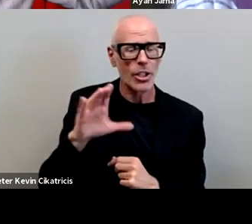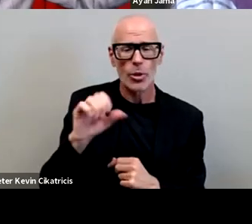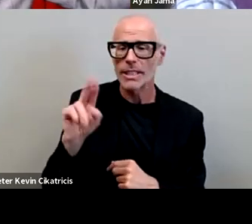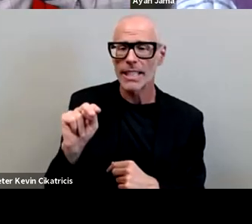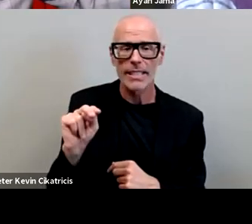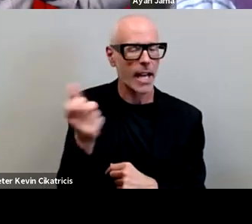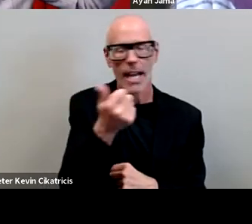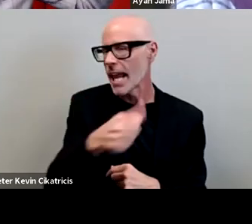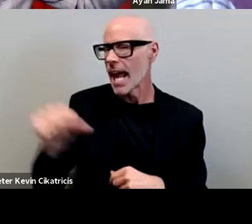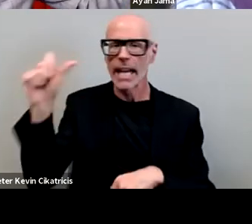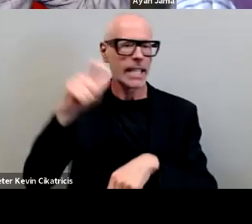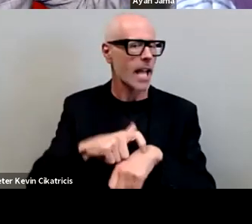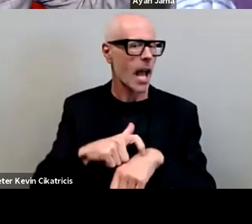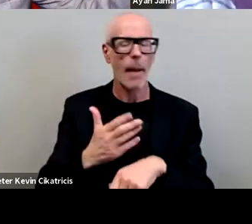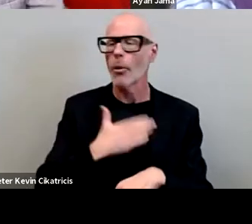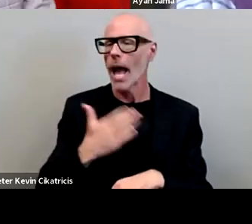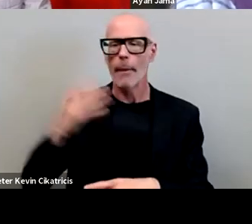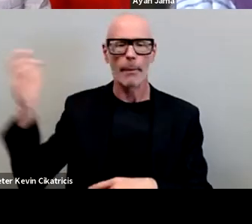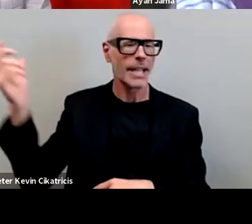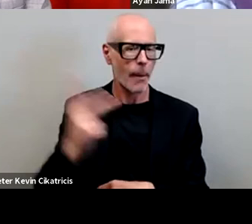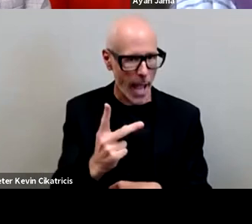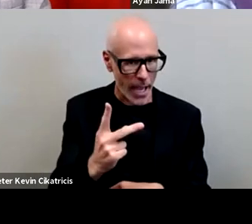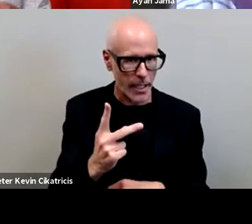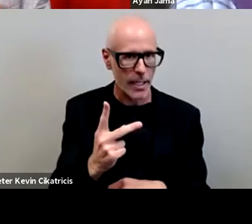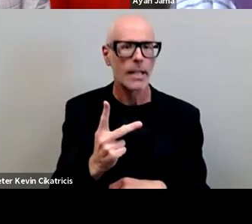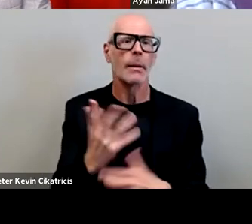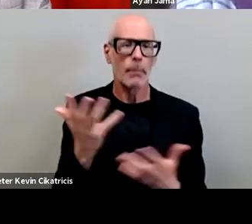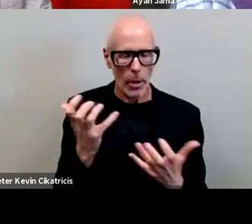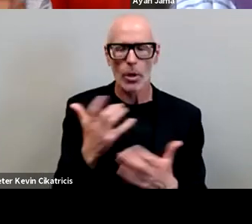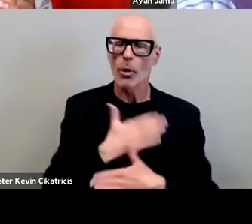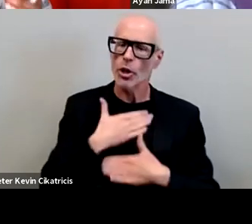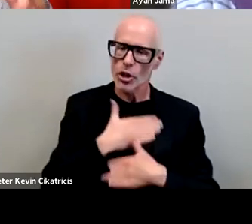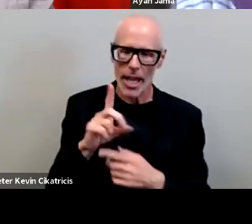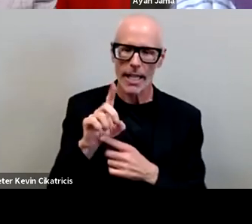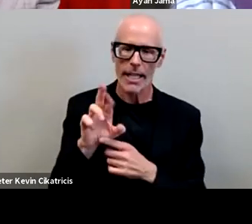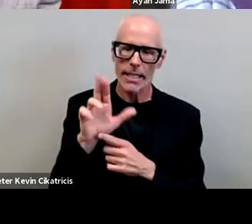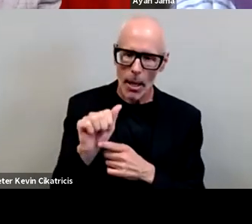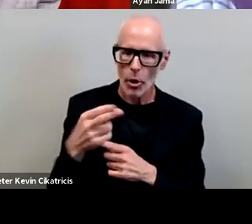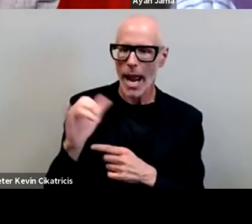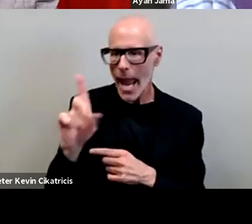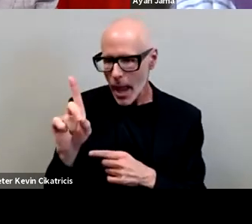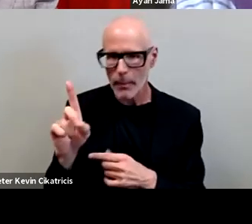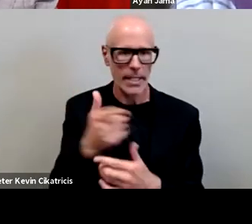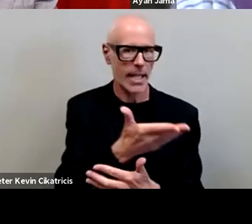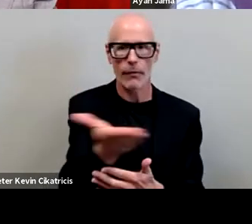anytime i will happily come back but i do want to appreciate Debra hammond and everybody else um who